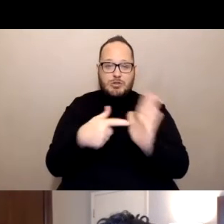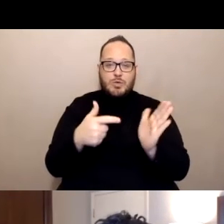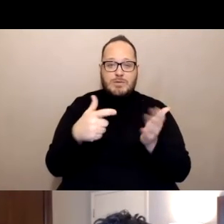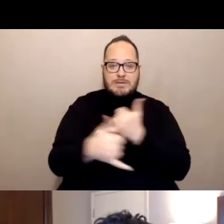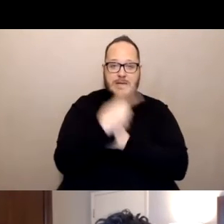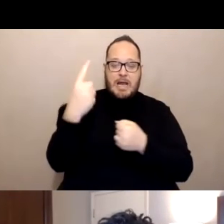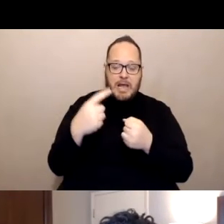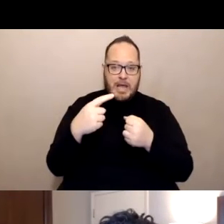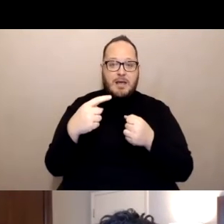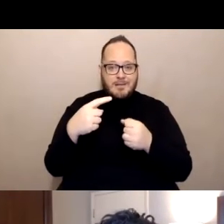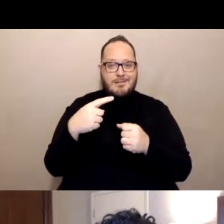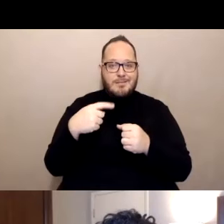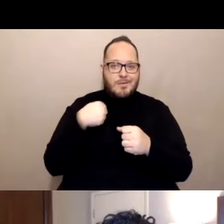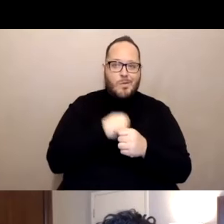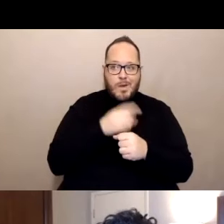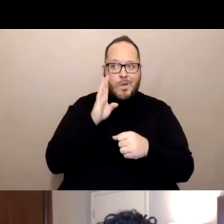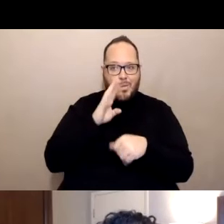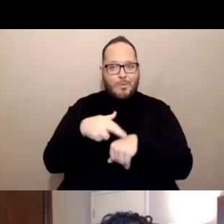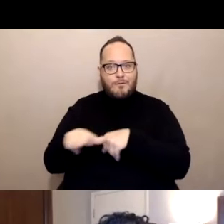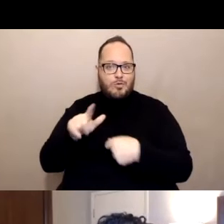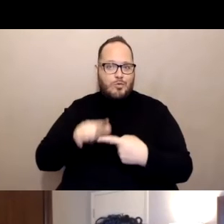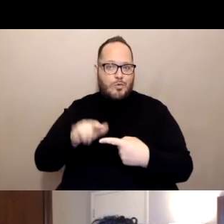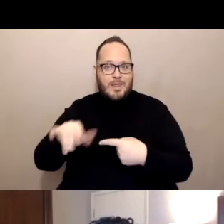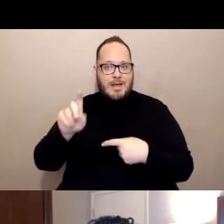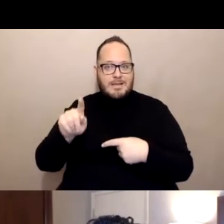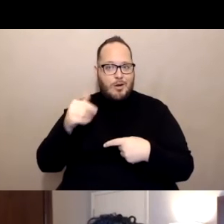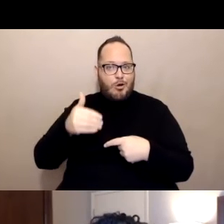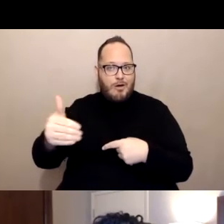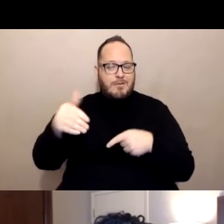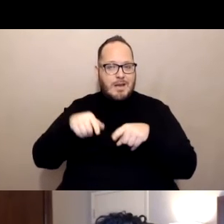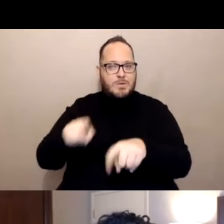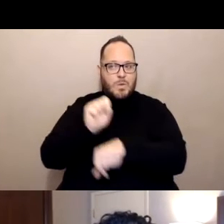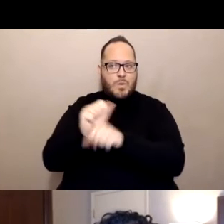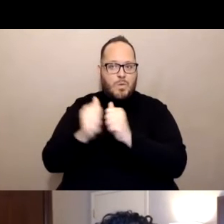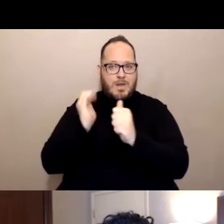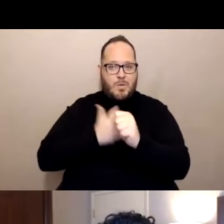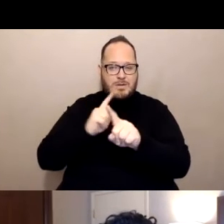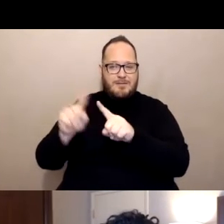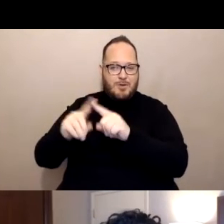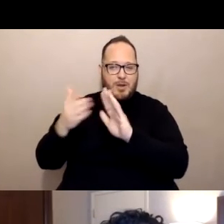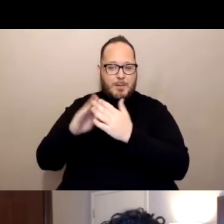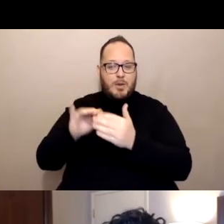as we work hand in hand with our communities, this data's from the community vaccine advisory committee